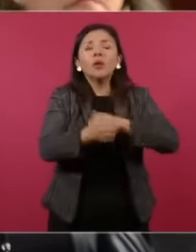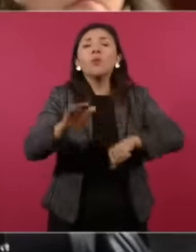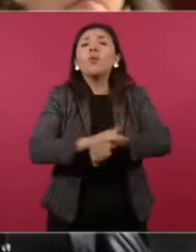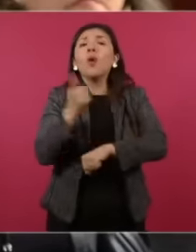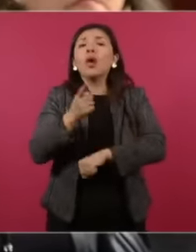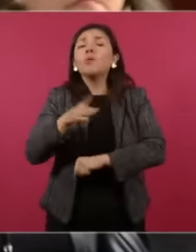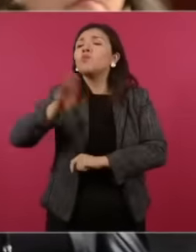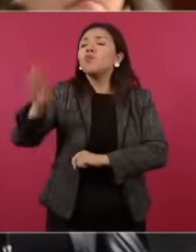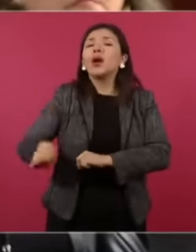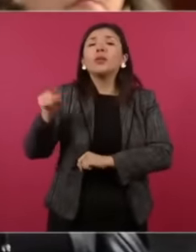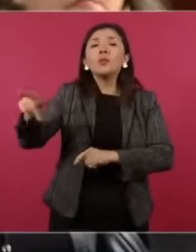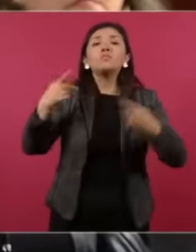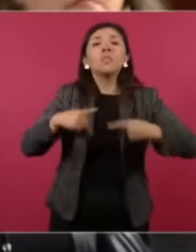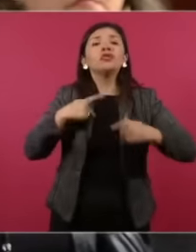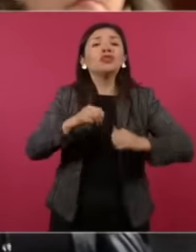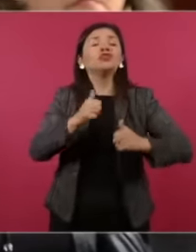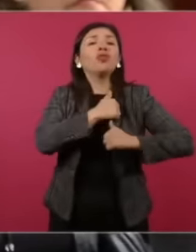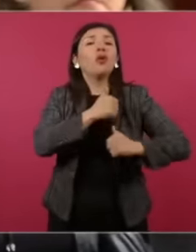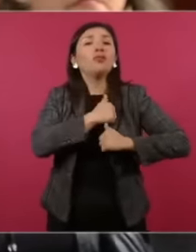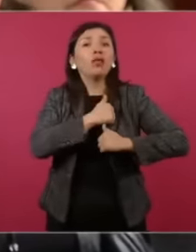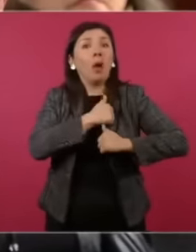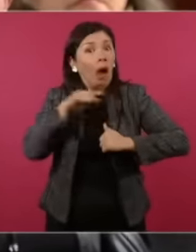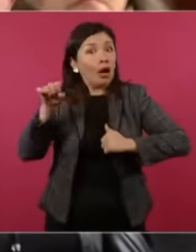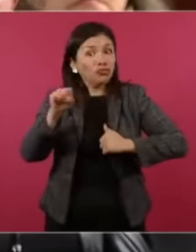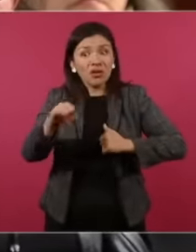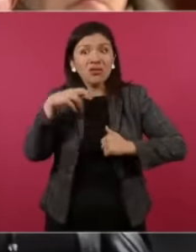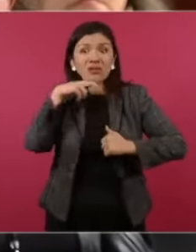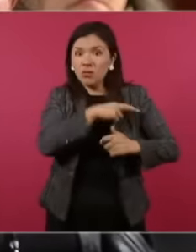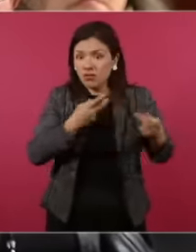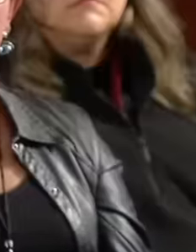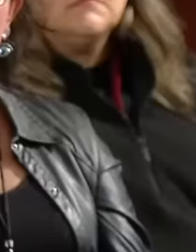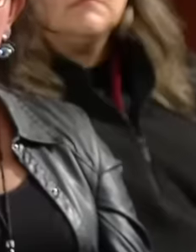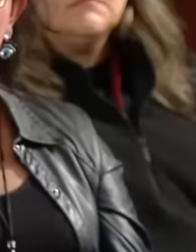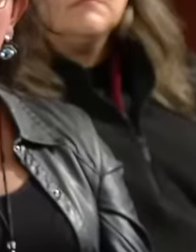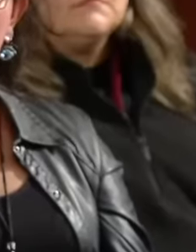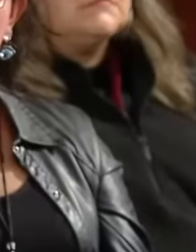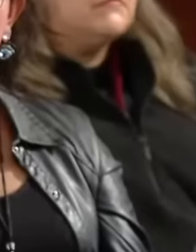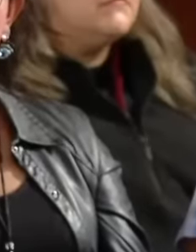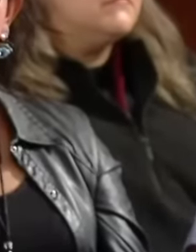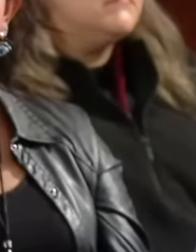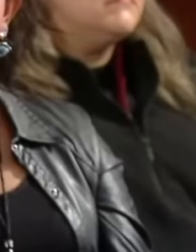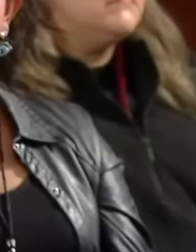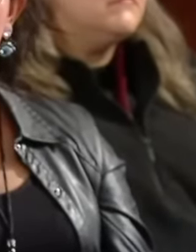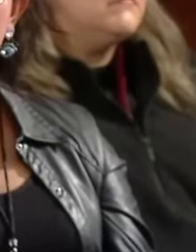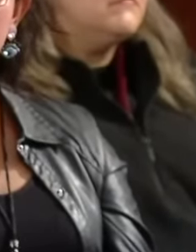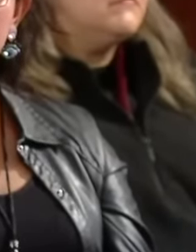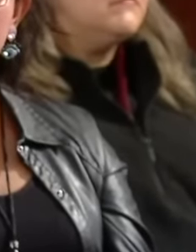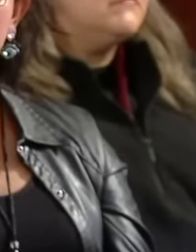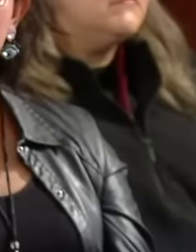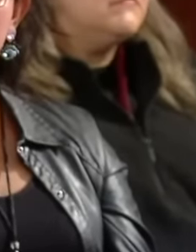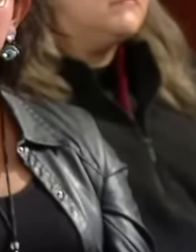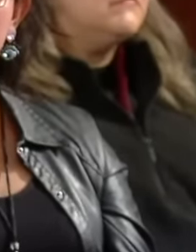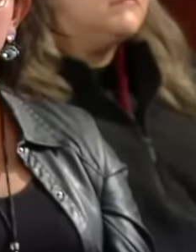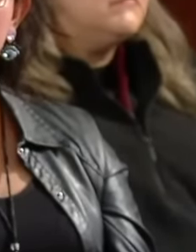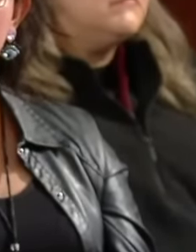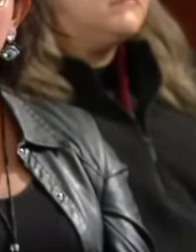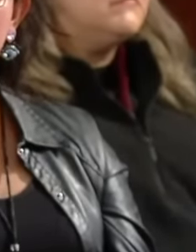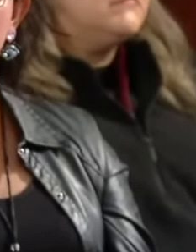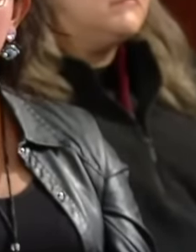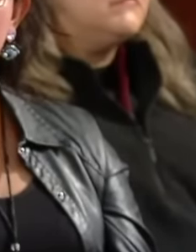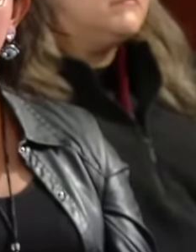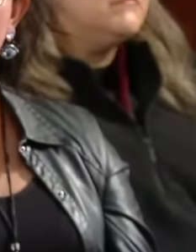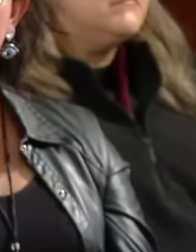soldier, justice was quick and expeditious, very fast, and you know that they already gave him a